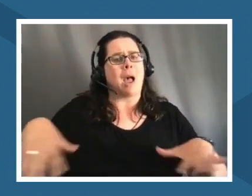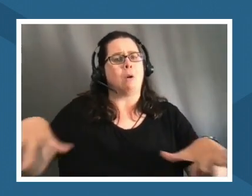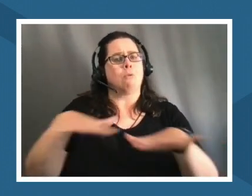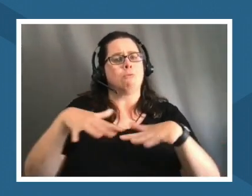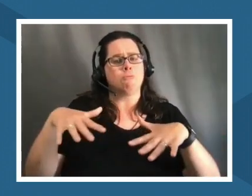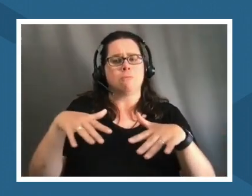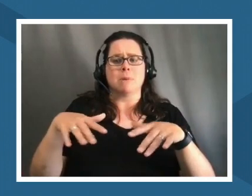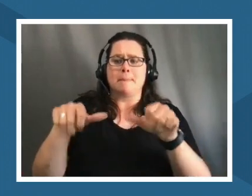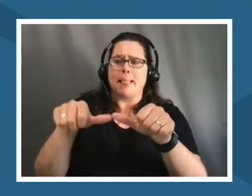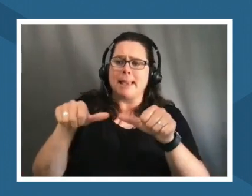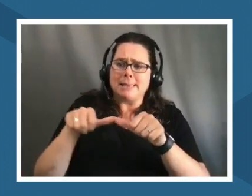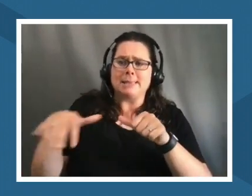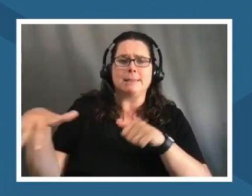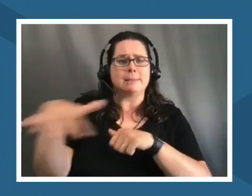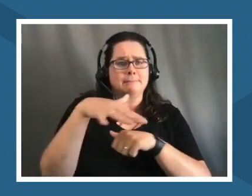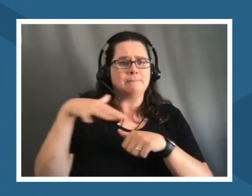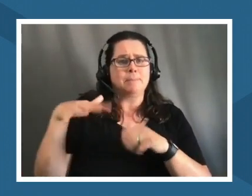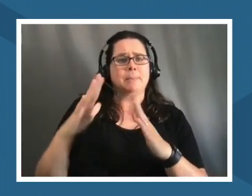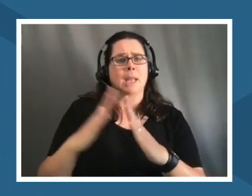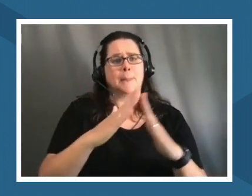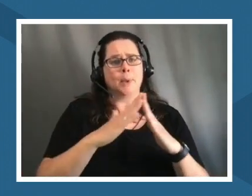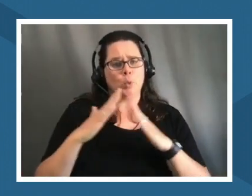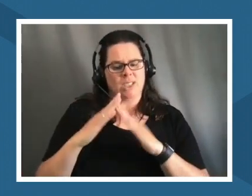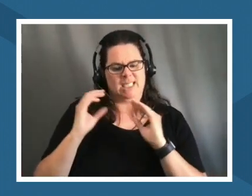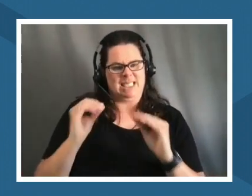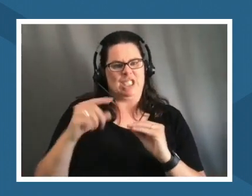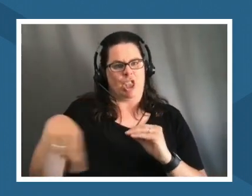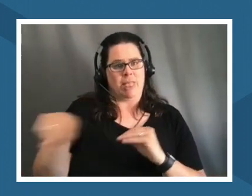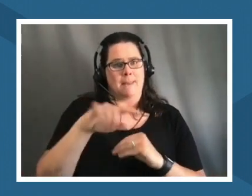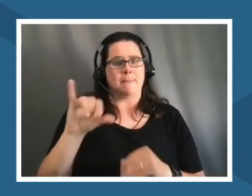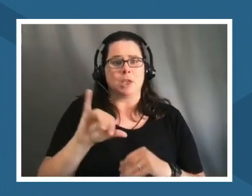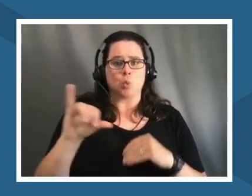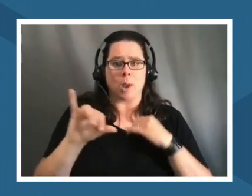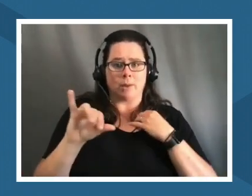aina meaning their communities to teach